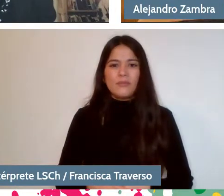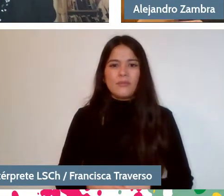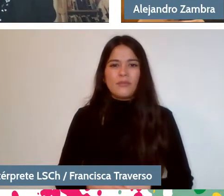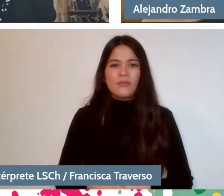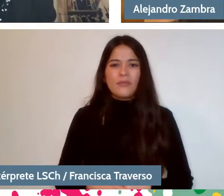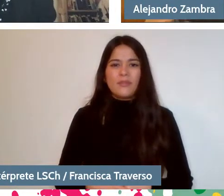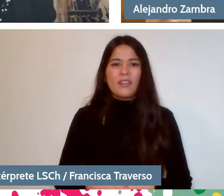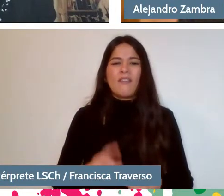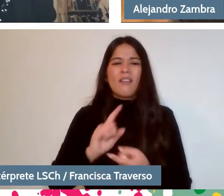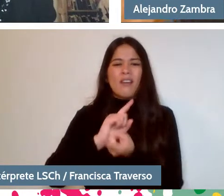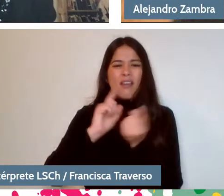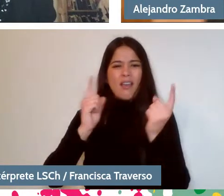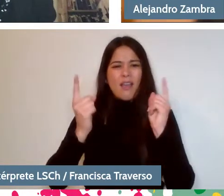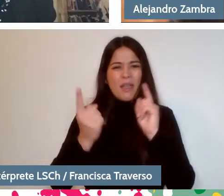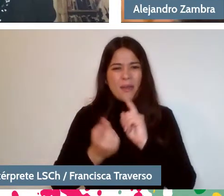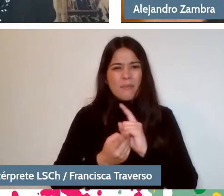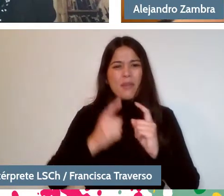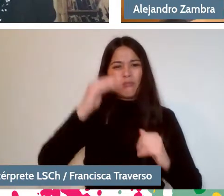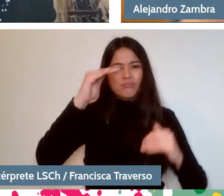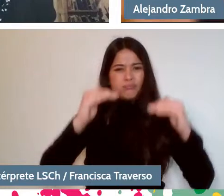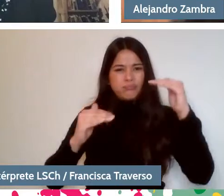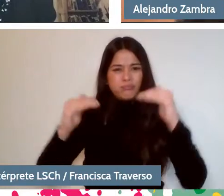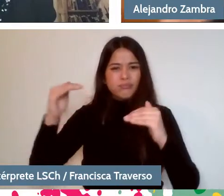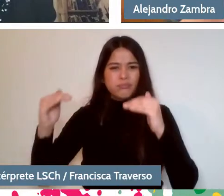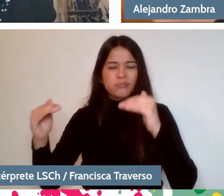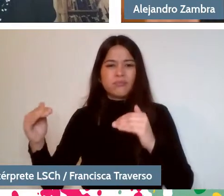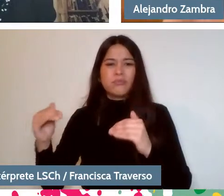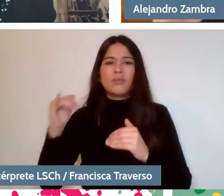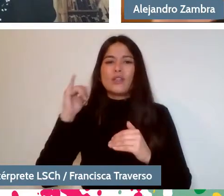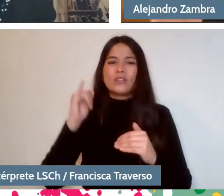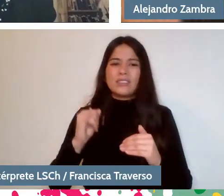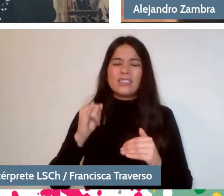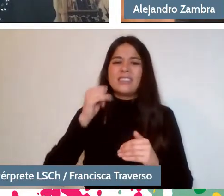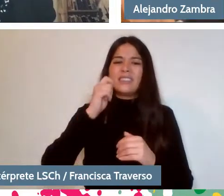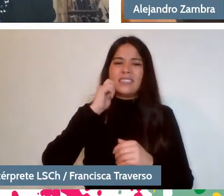but it is always related to that movement, with that dance.